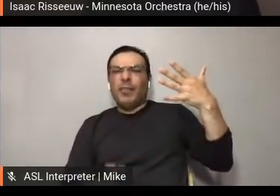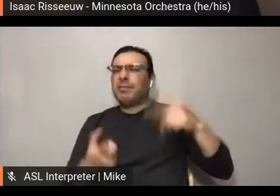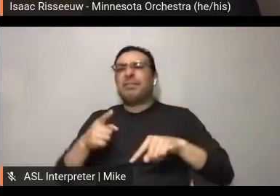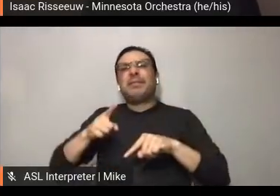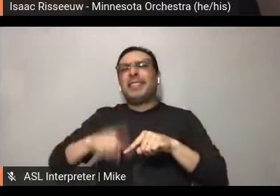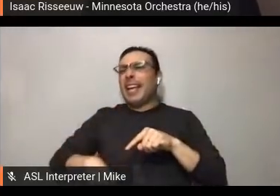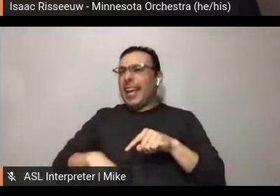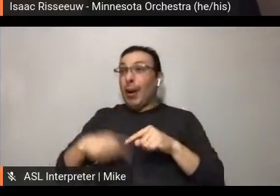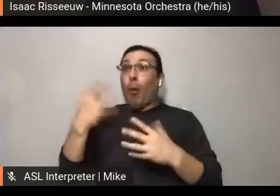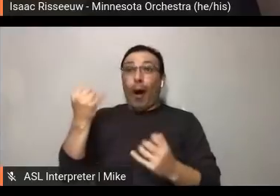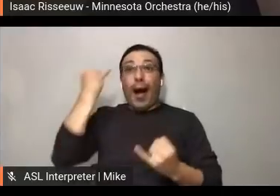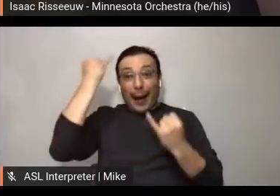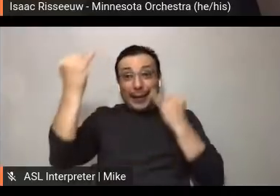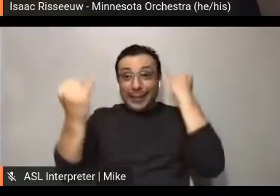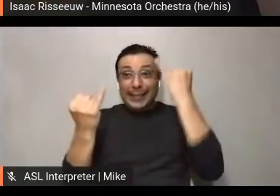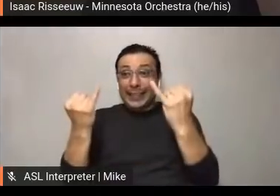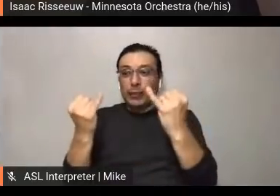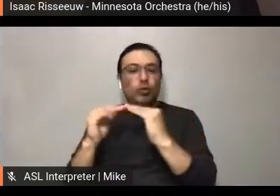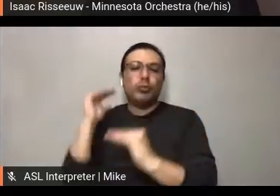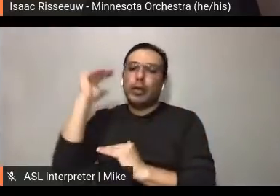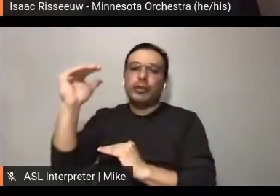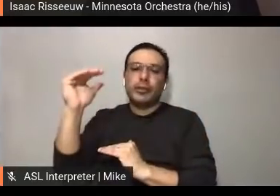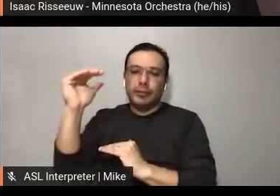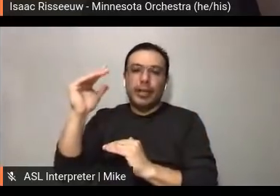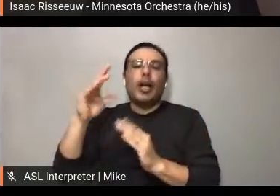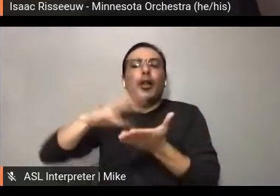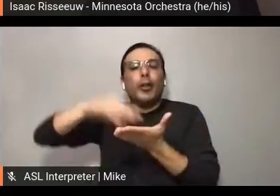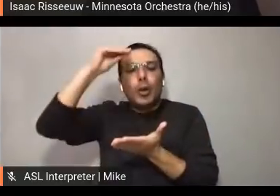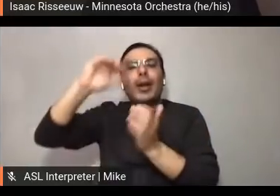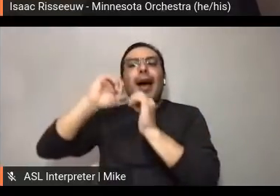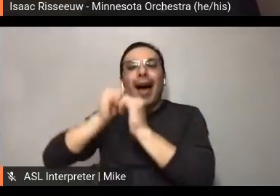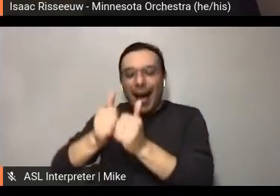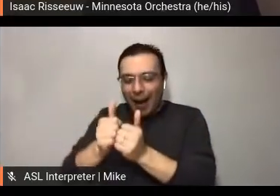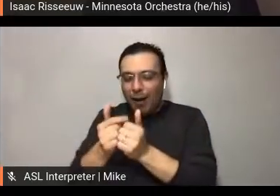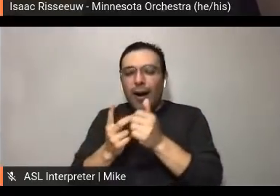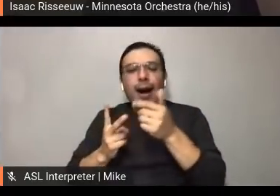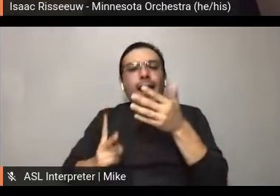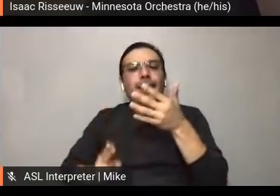So I would say... we were already starting to think about things in that way.